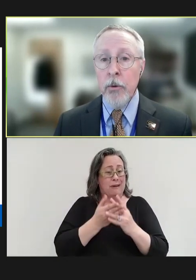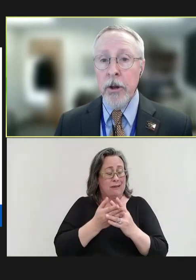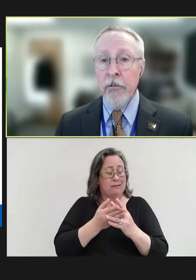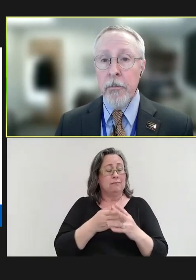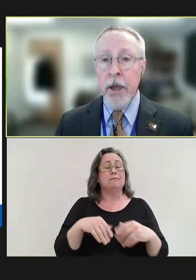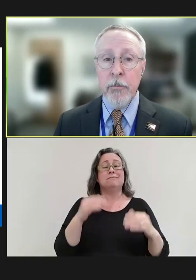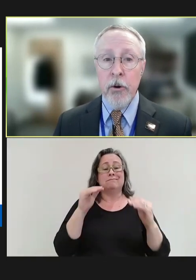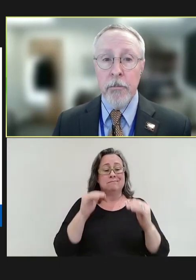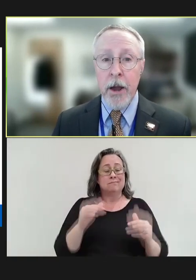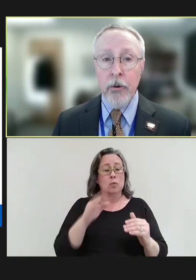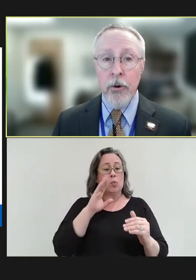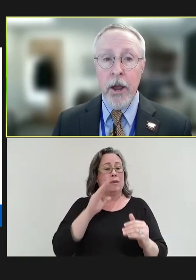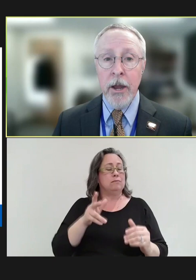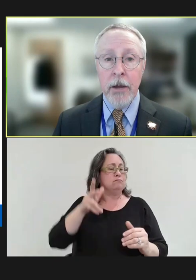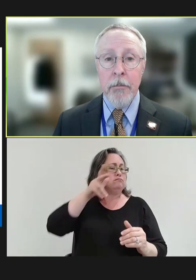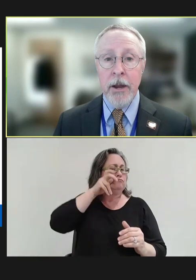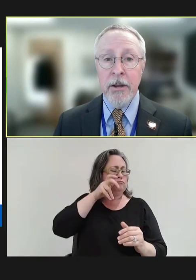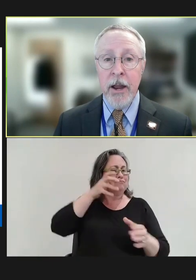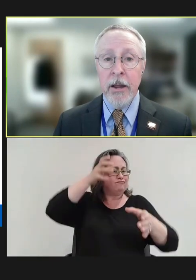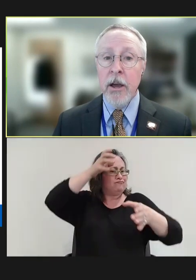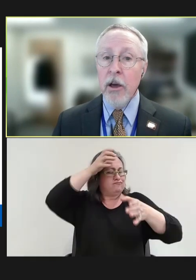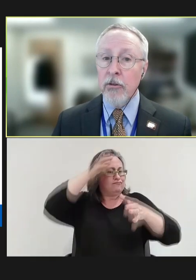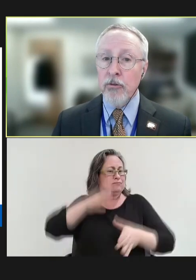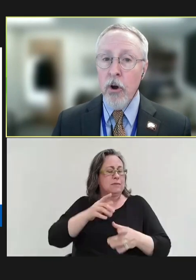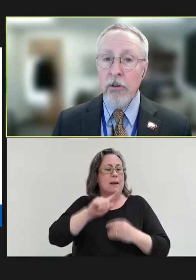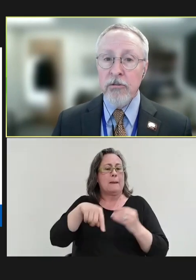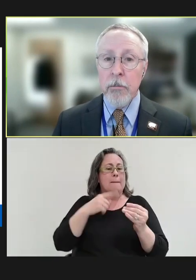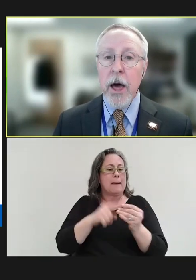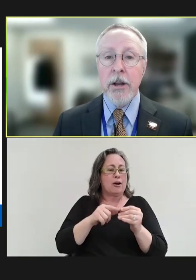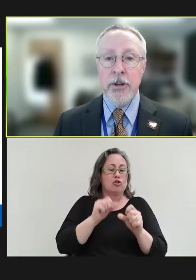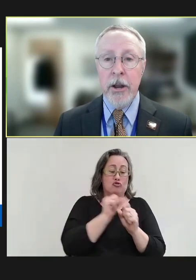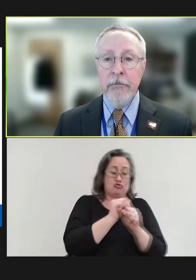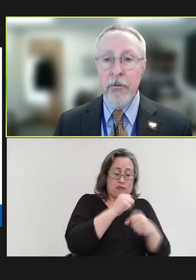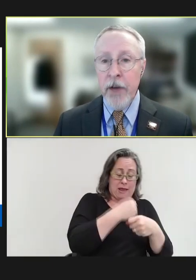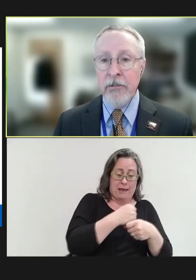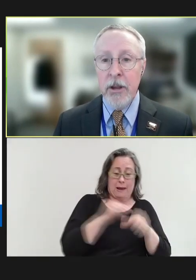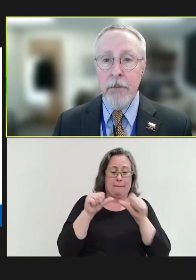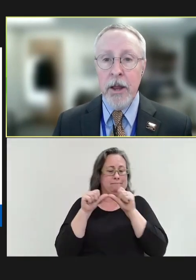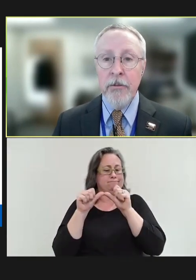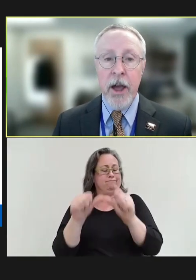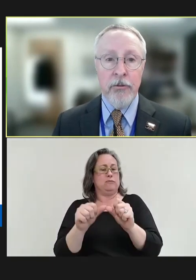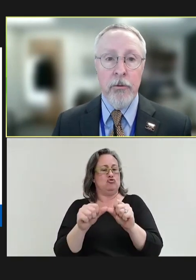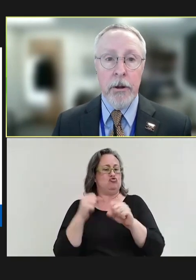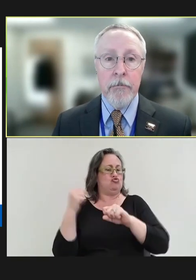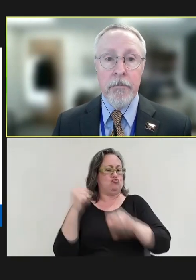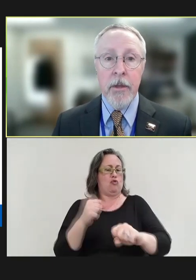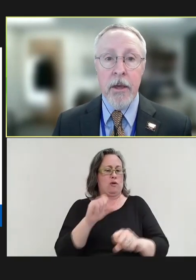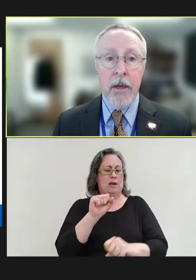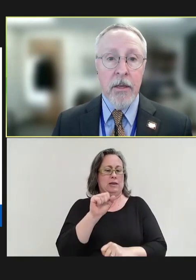hear from experts about creating and maintaining a strong supply chain for vaccine manufacturing.